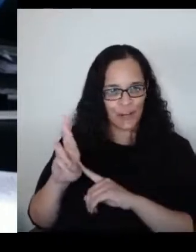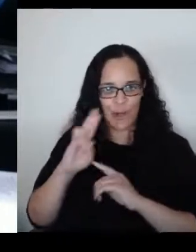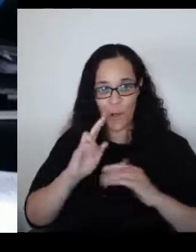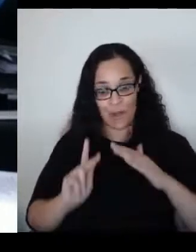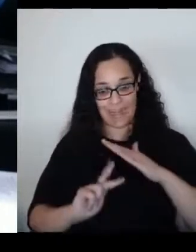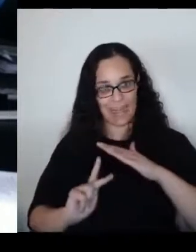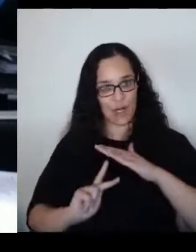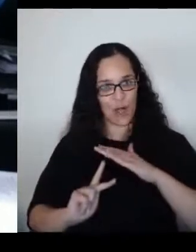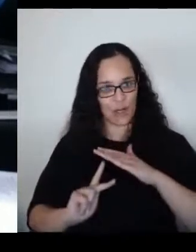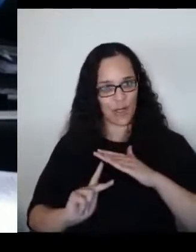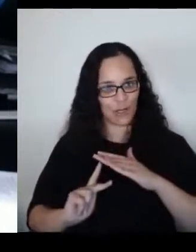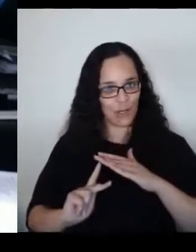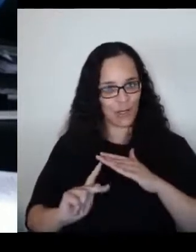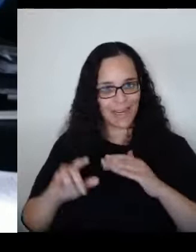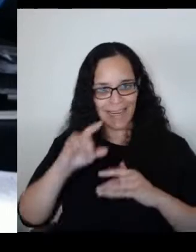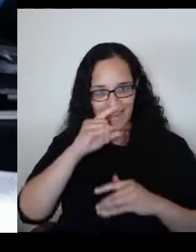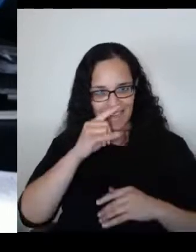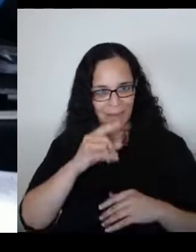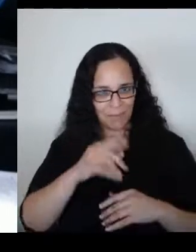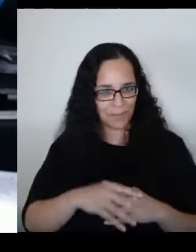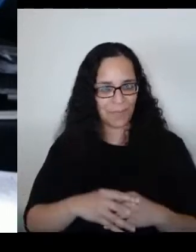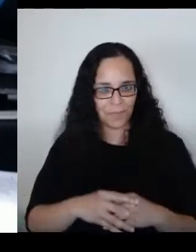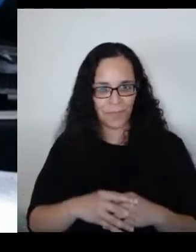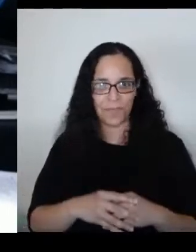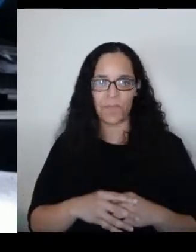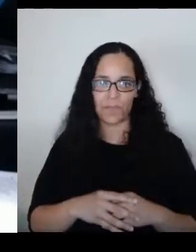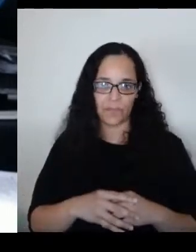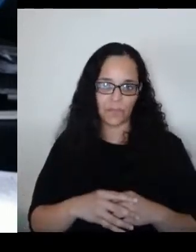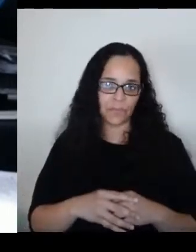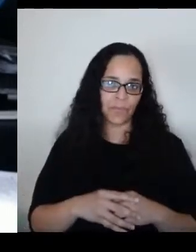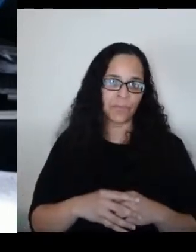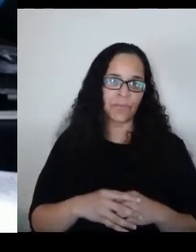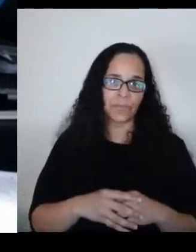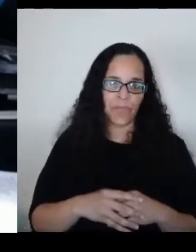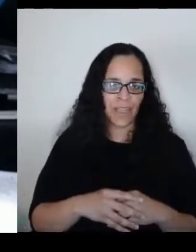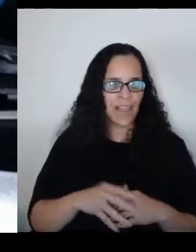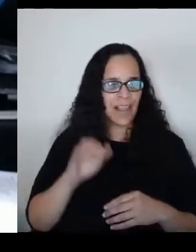It, it's a image that receives,